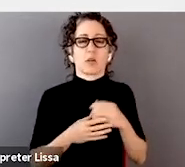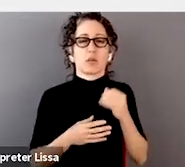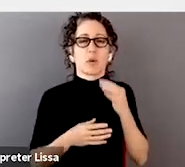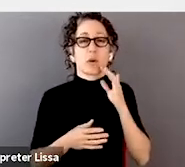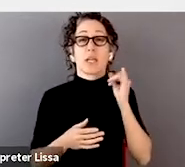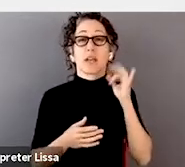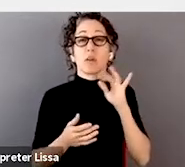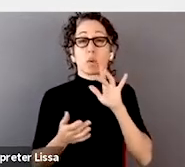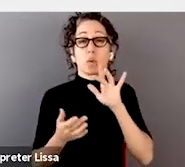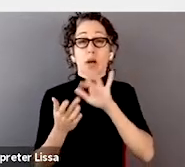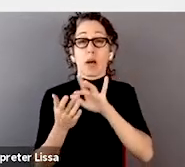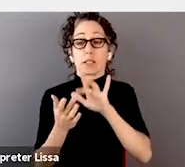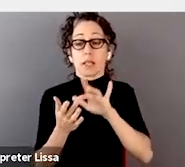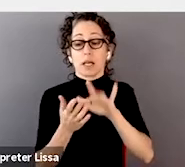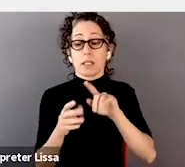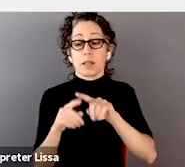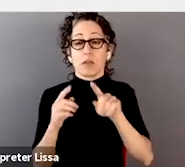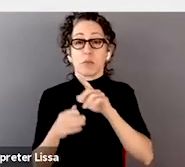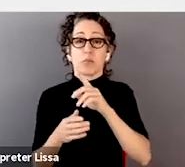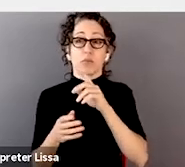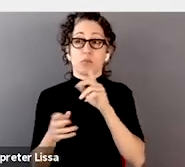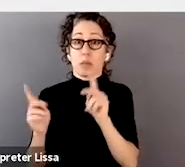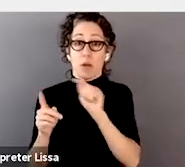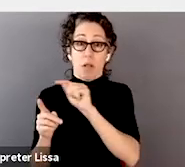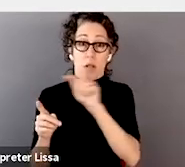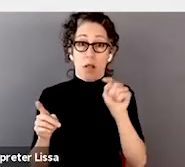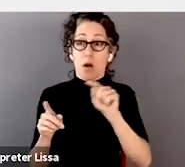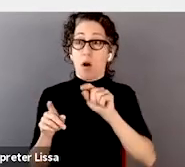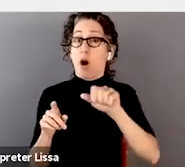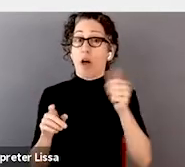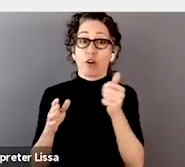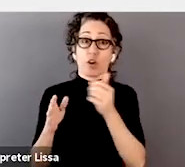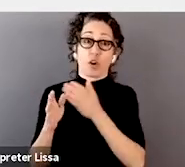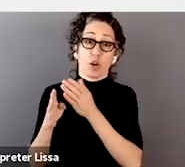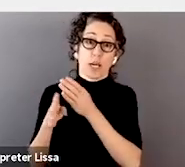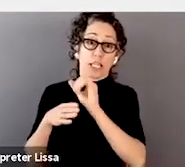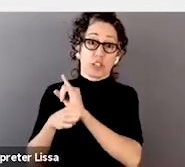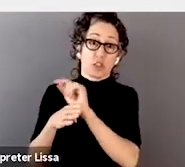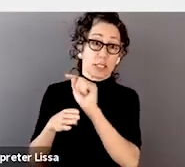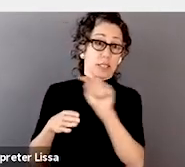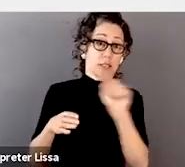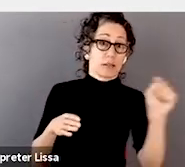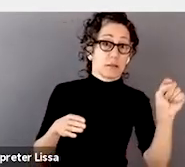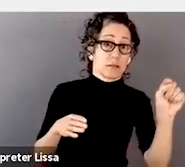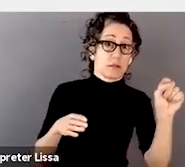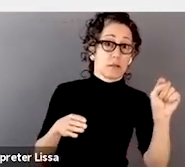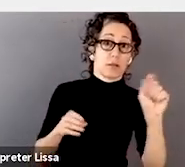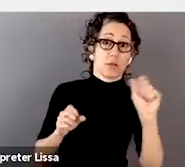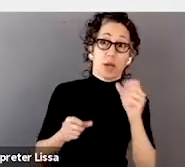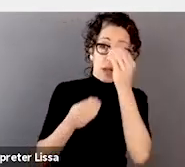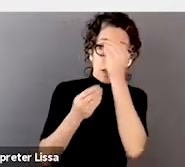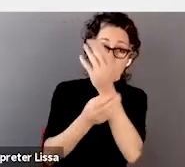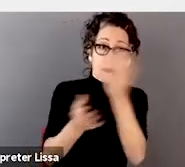in different parts of industry to say, "Here are some areas I'm interested in, what do I need to do to get to the point